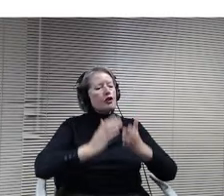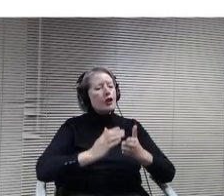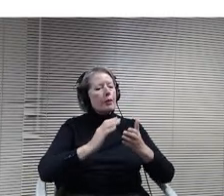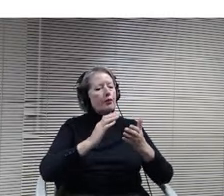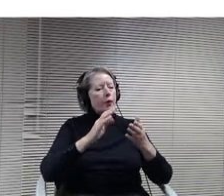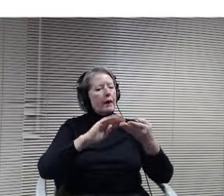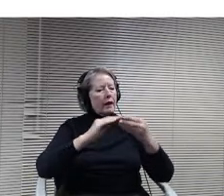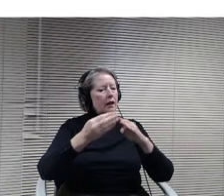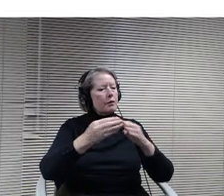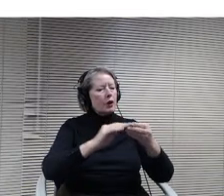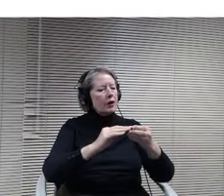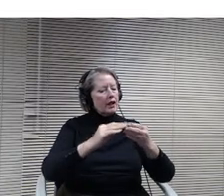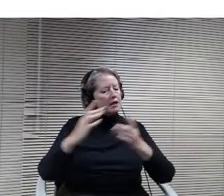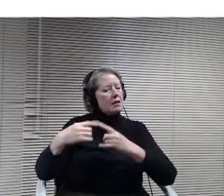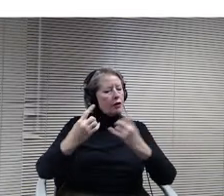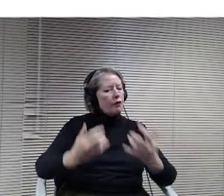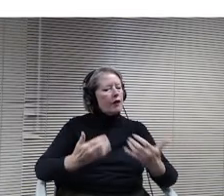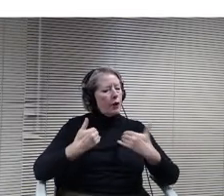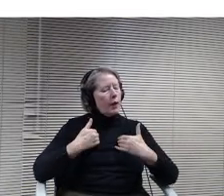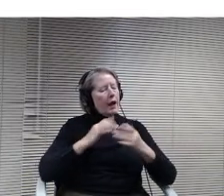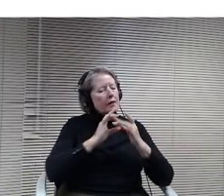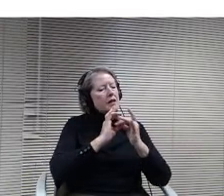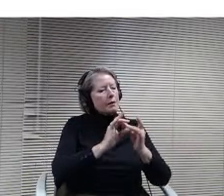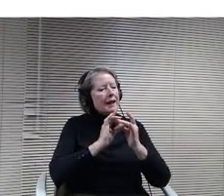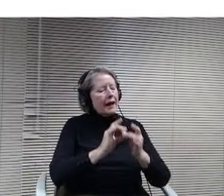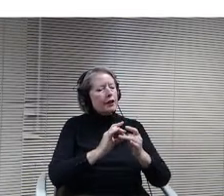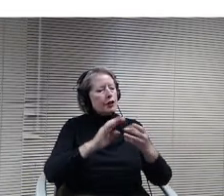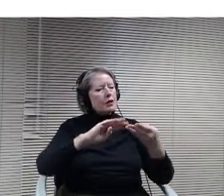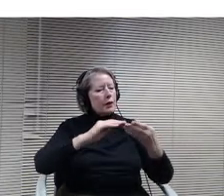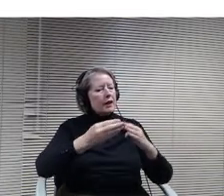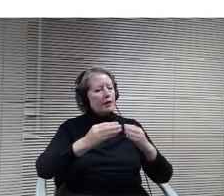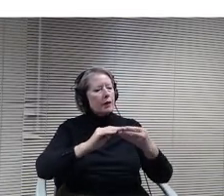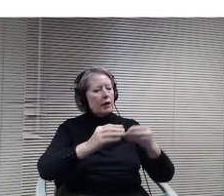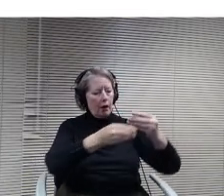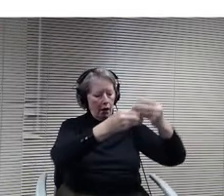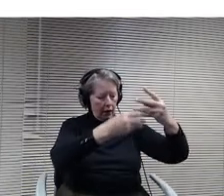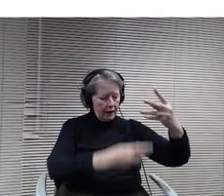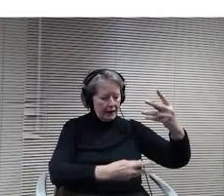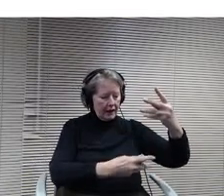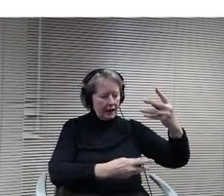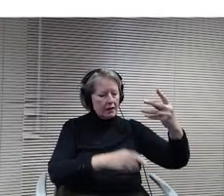lot of things we have to think about that I don't generally plan on within the building is like what we do with oil,